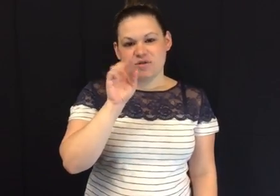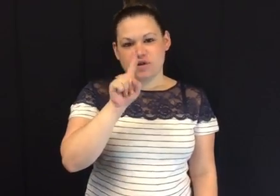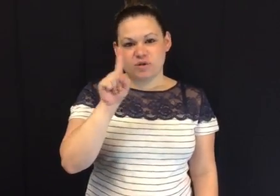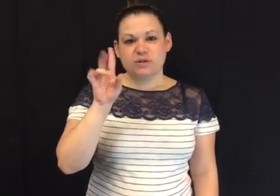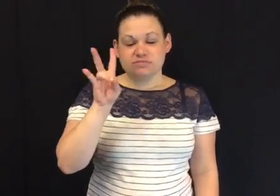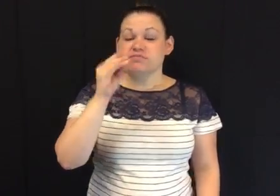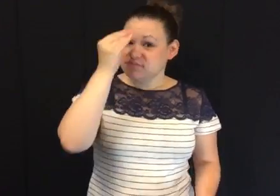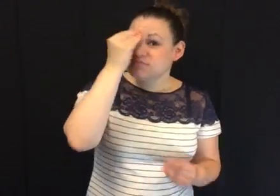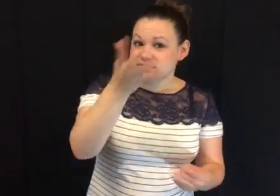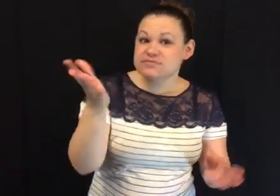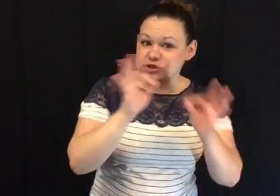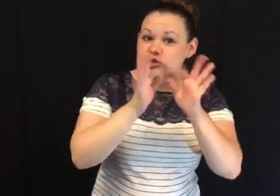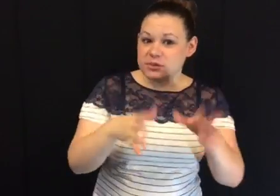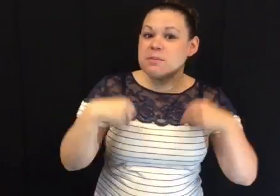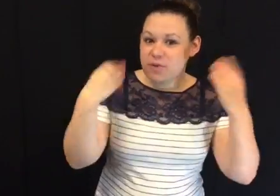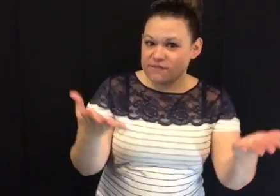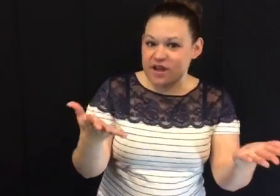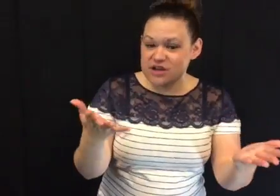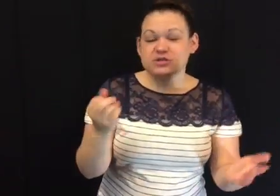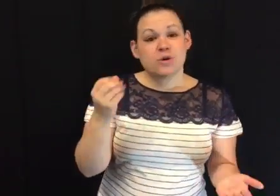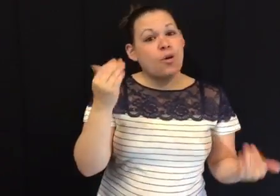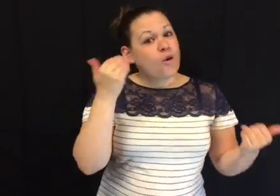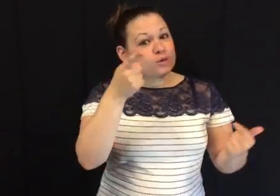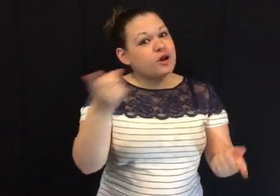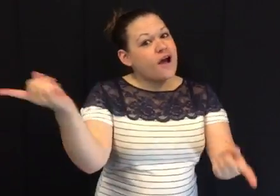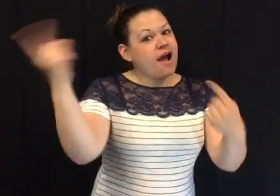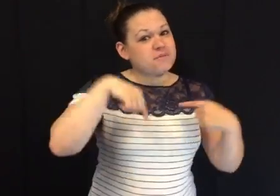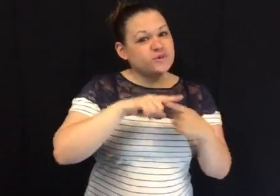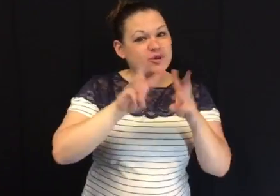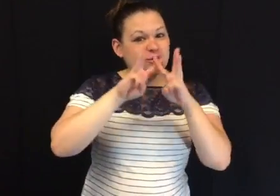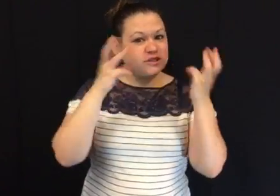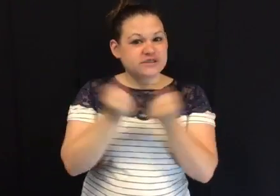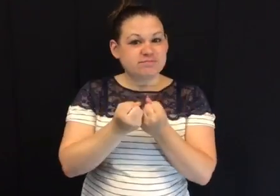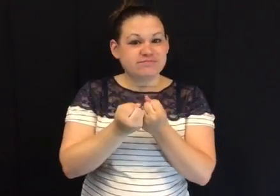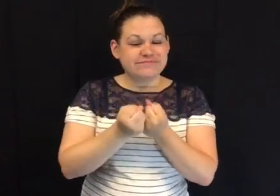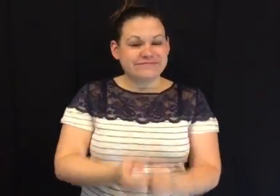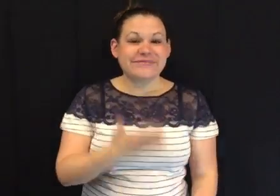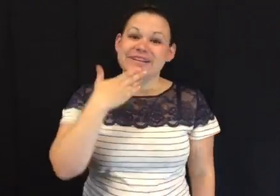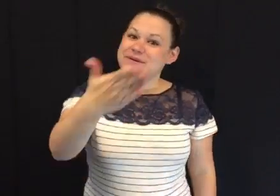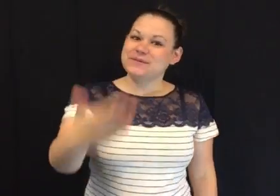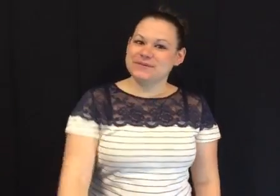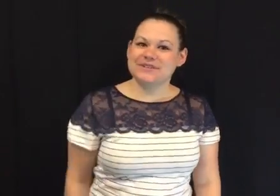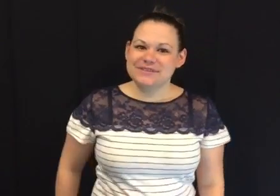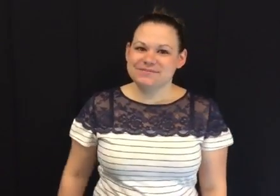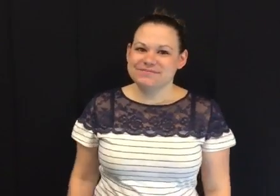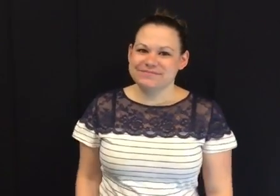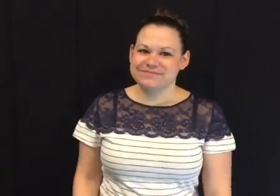Interpreters will be provided. I hope you are able to come to the workshop. Thank you!